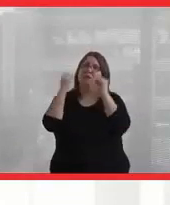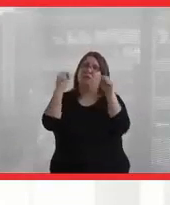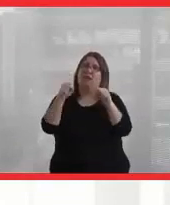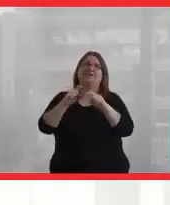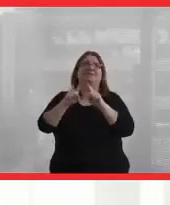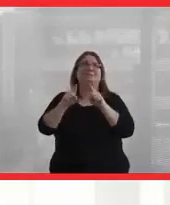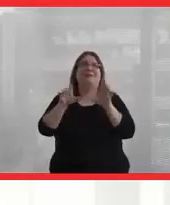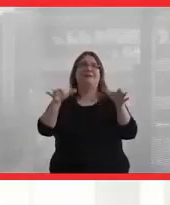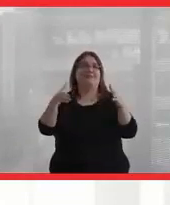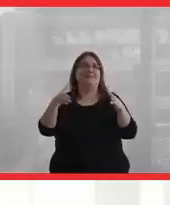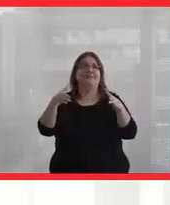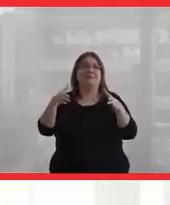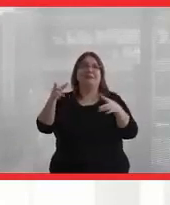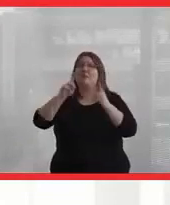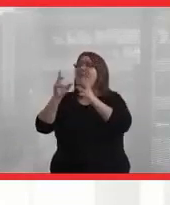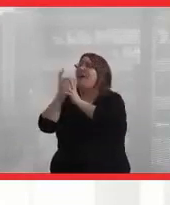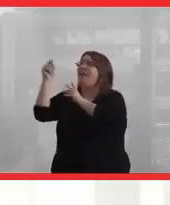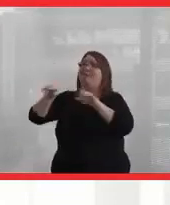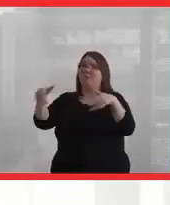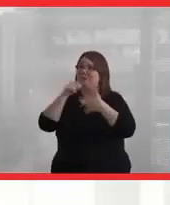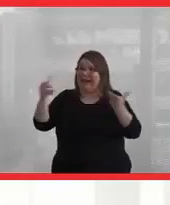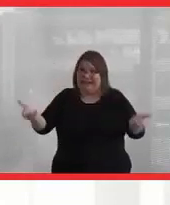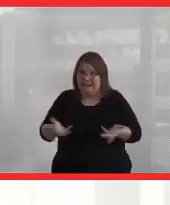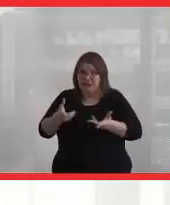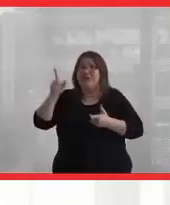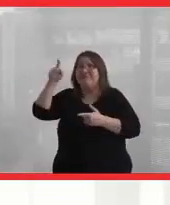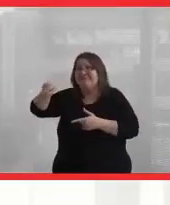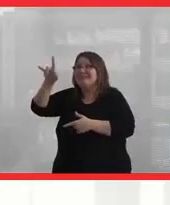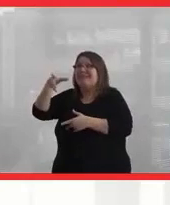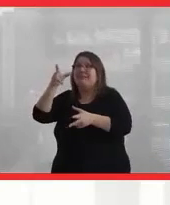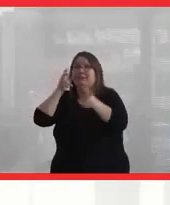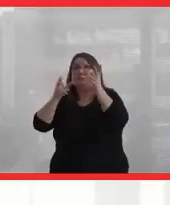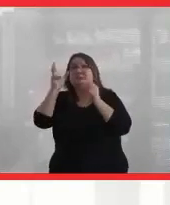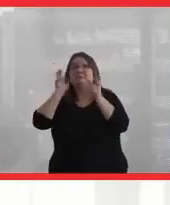But it's the people who are not in this room who need to hear these things, who need to learn these things,